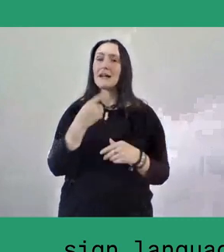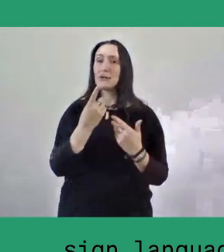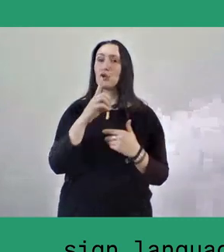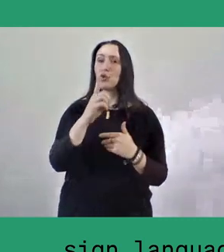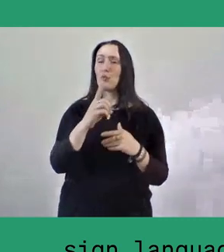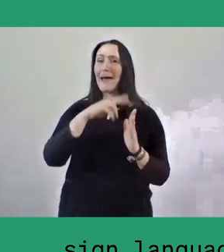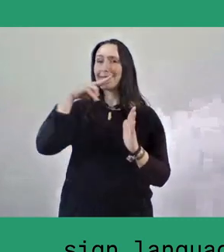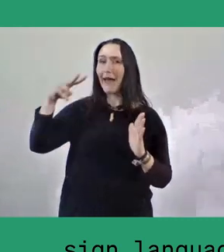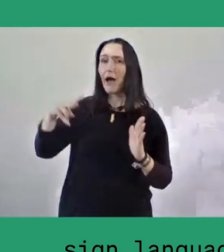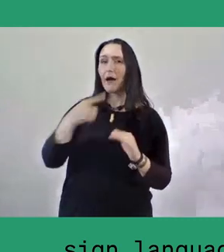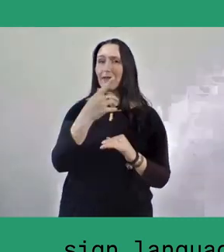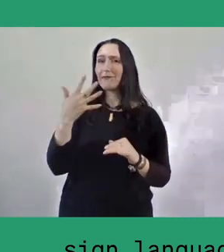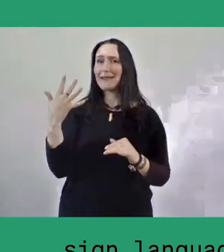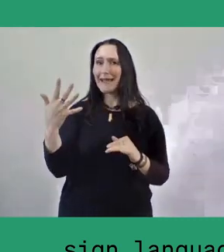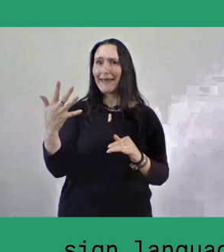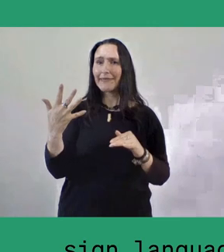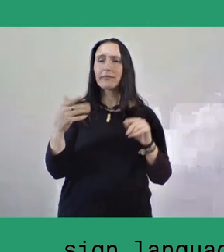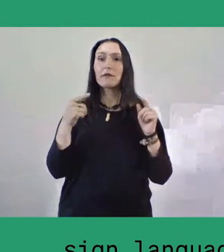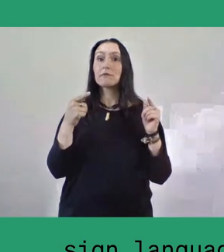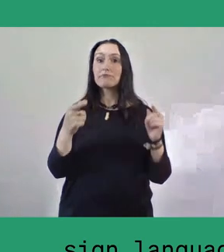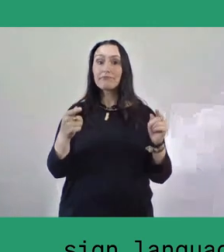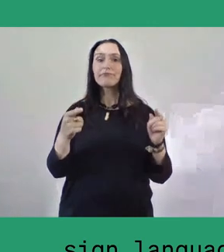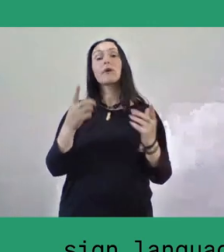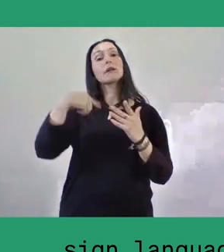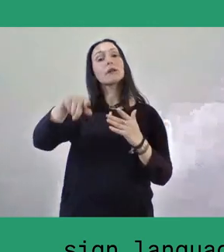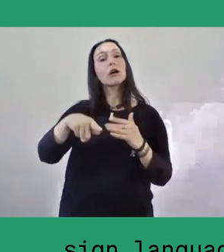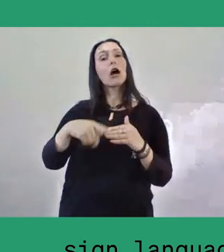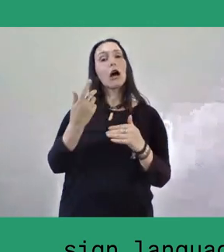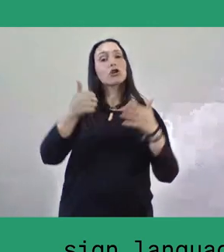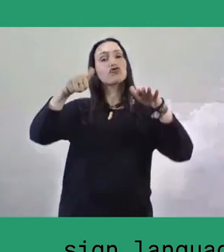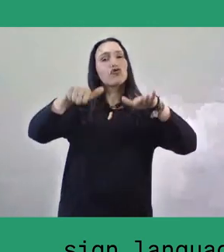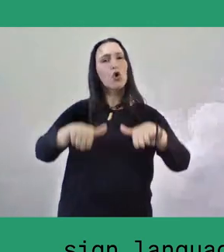documenta fifteen will be open on June 18, 2022.